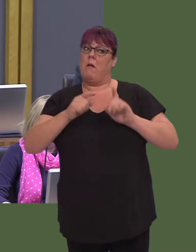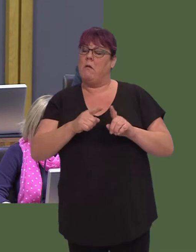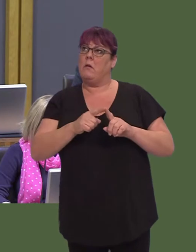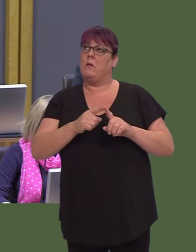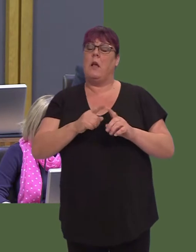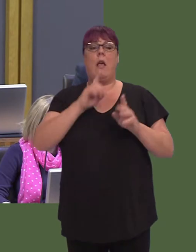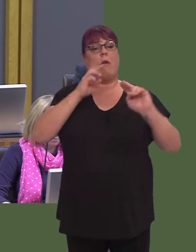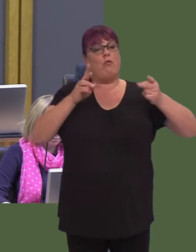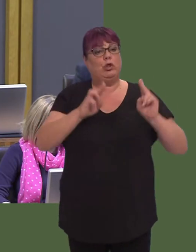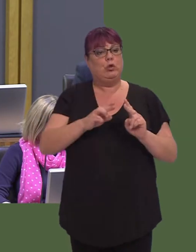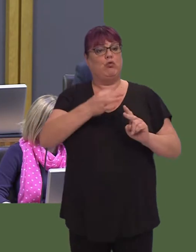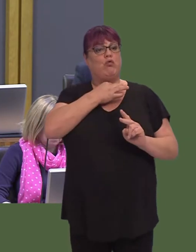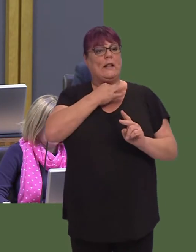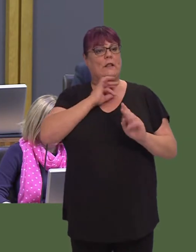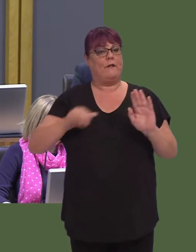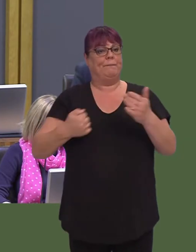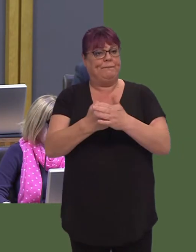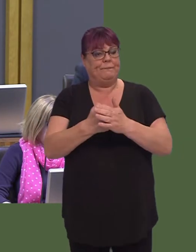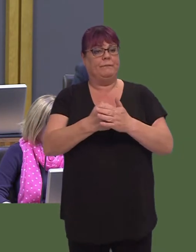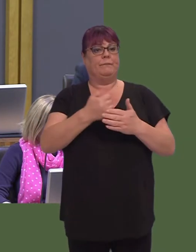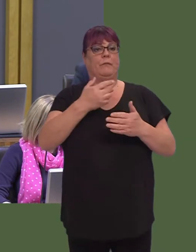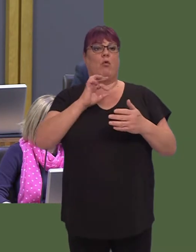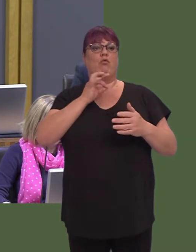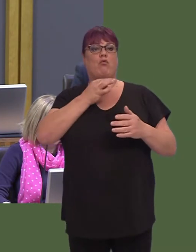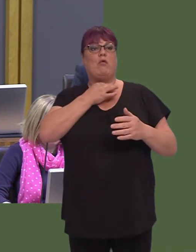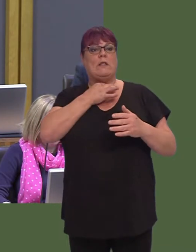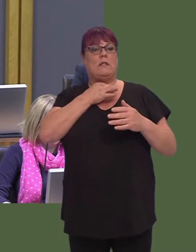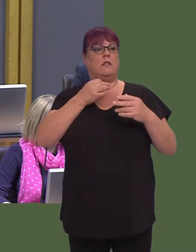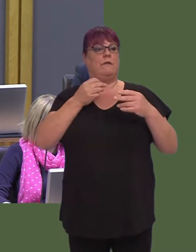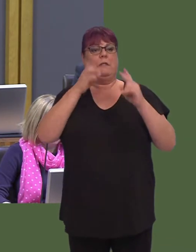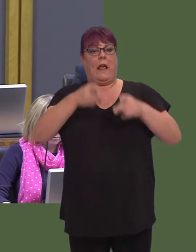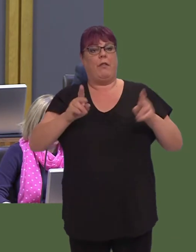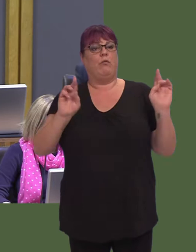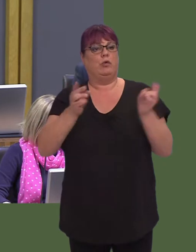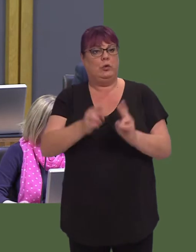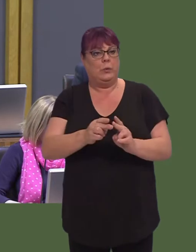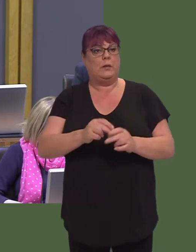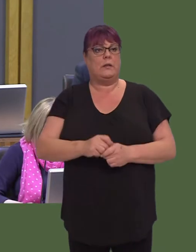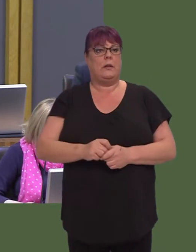the streets to be reclaimed from the motor car, which very often is king in our communities at the moment.